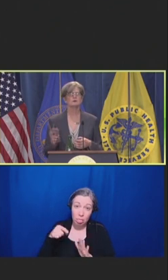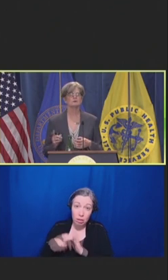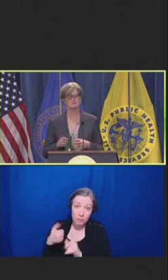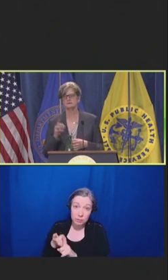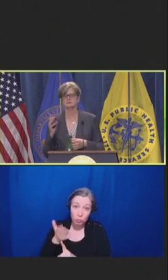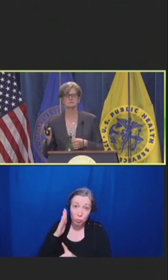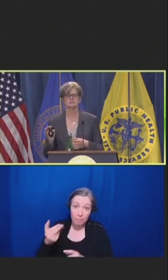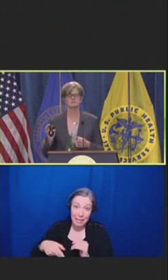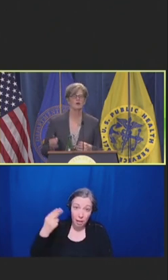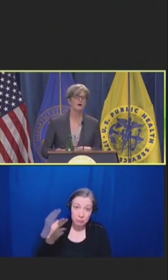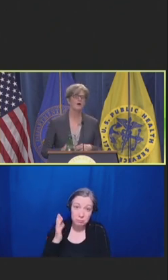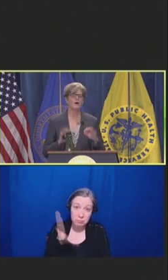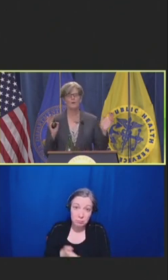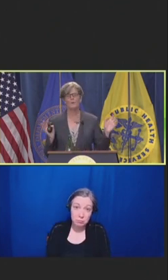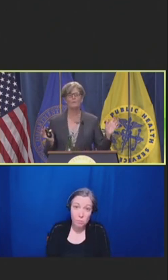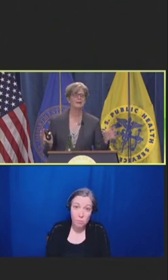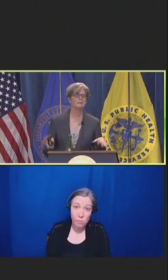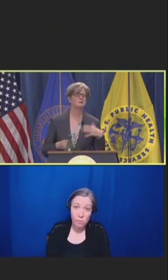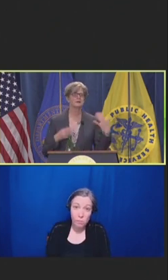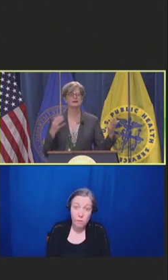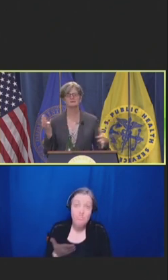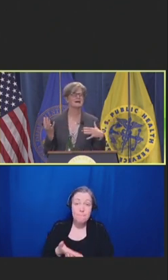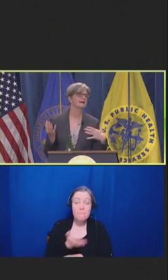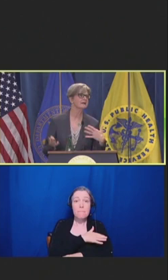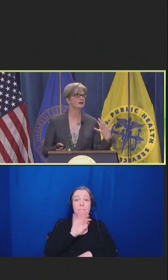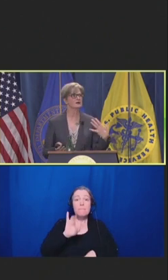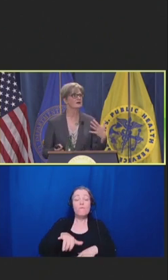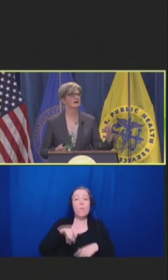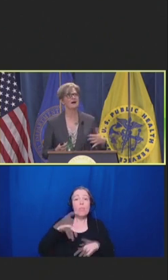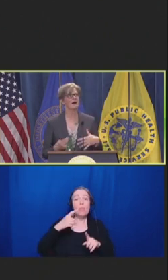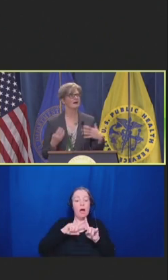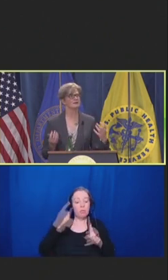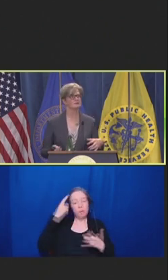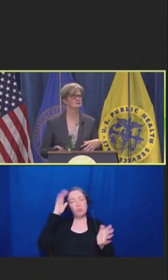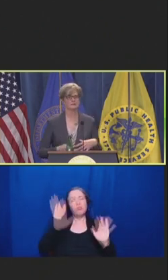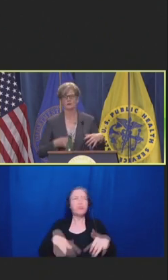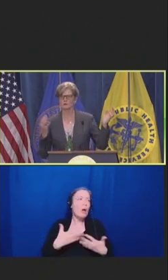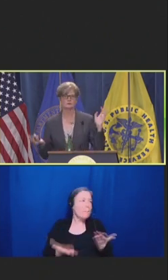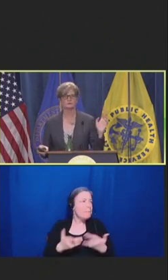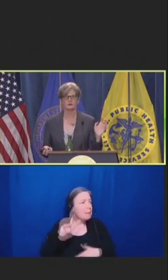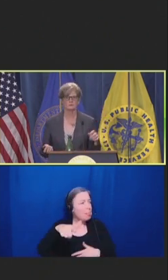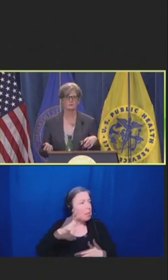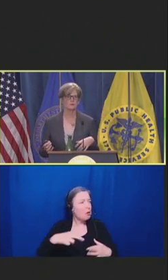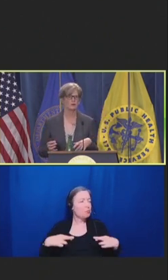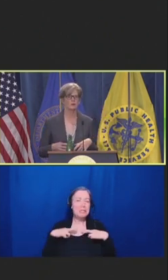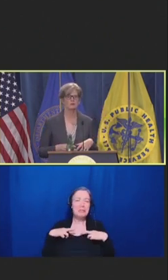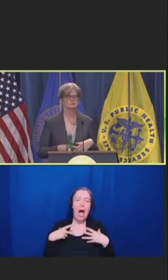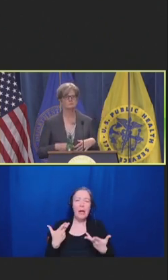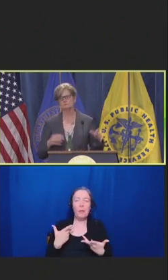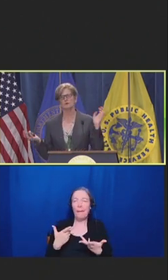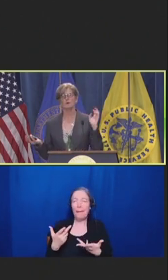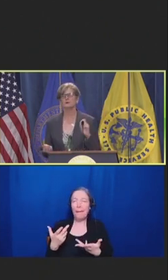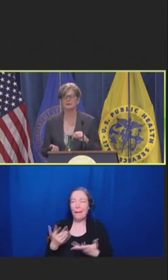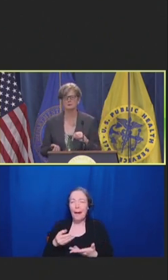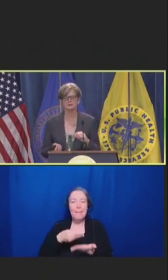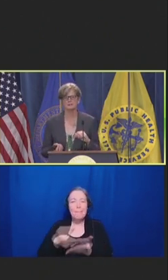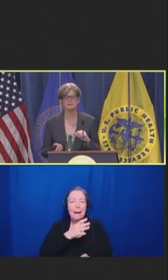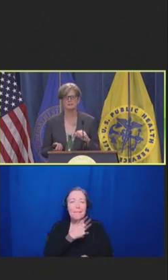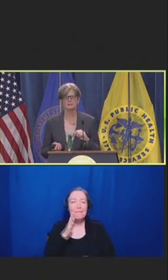the fantasy of, "Oh, maybe when I retire, I'll get a horse farm," or "I'll open a bakery."